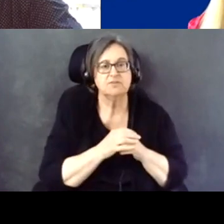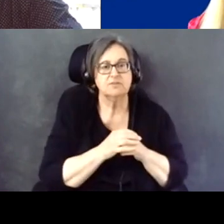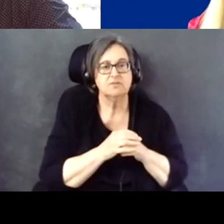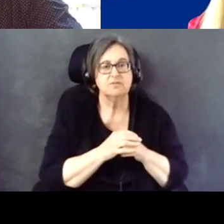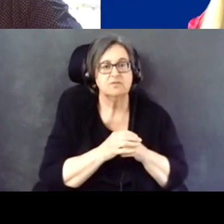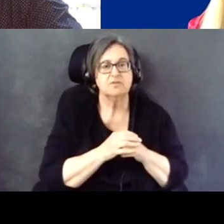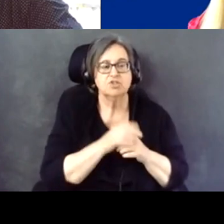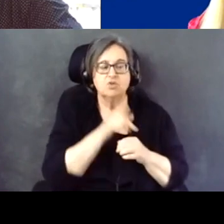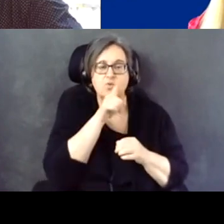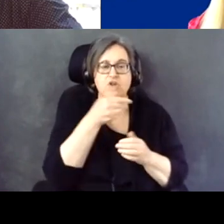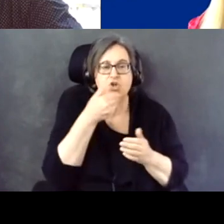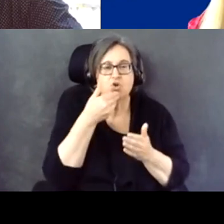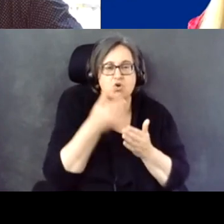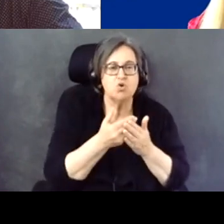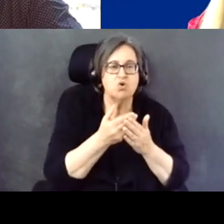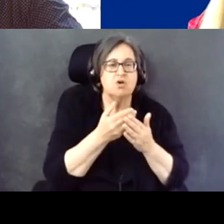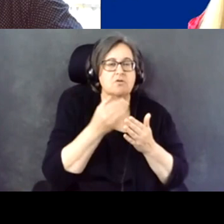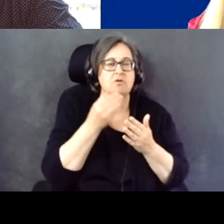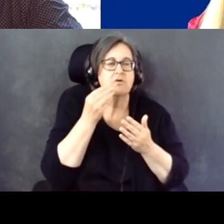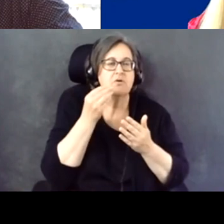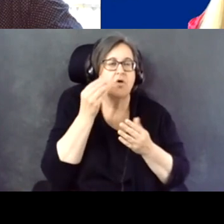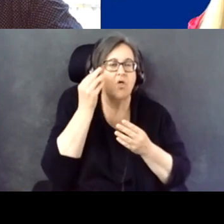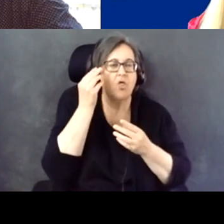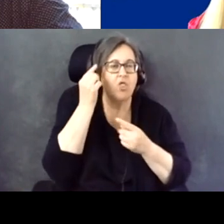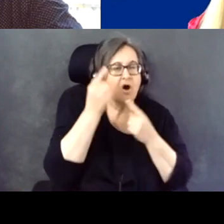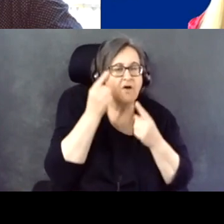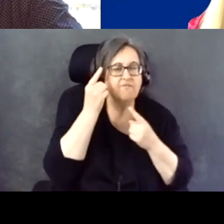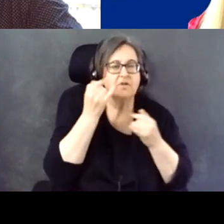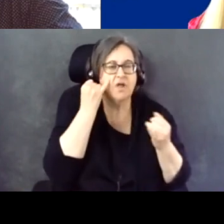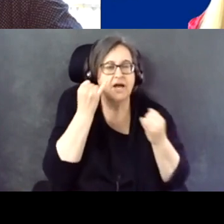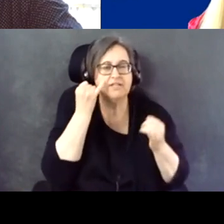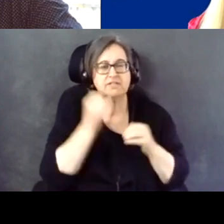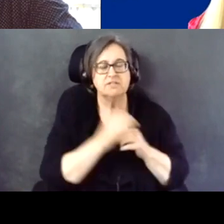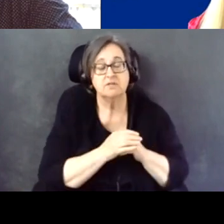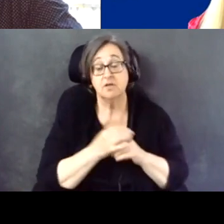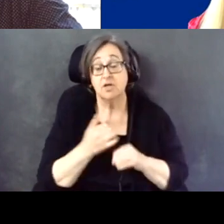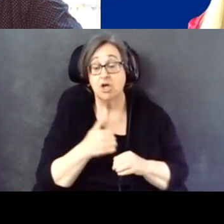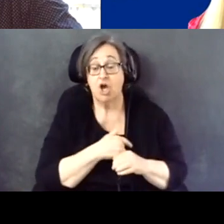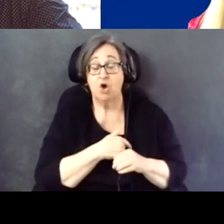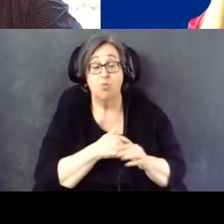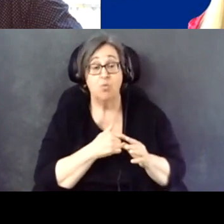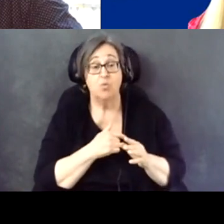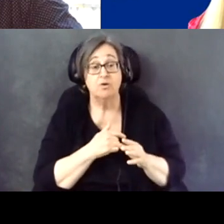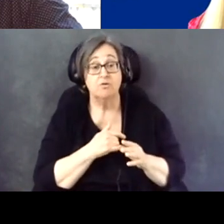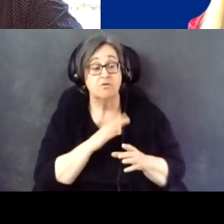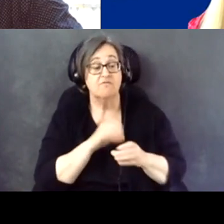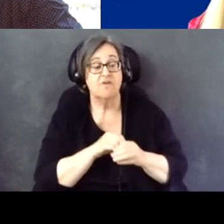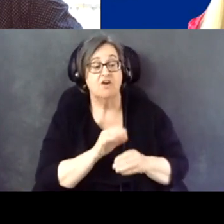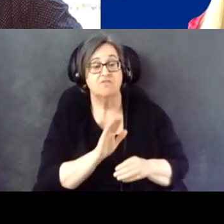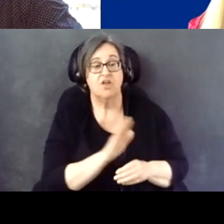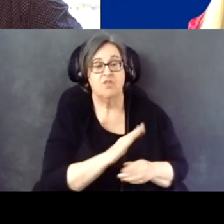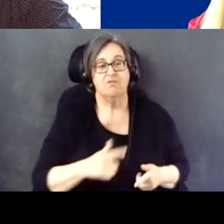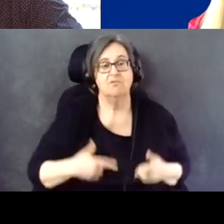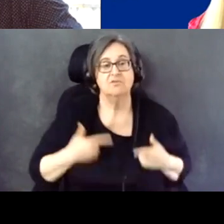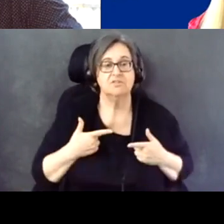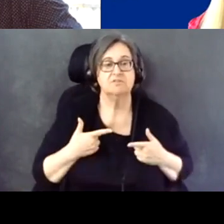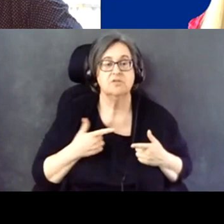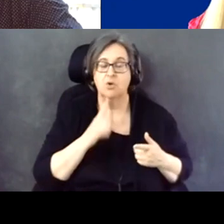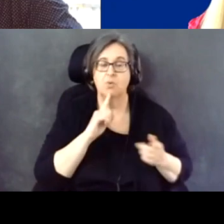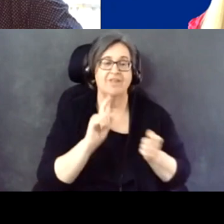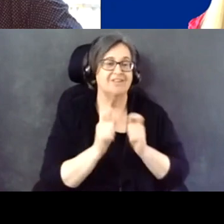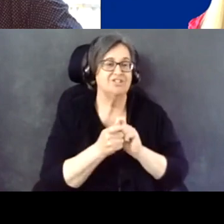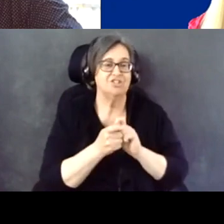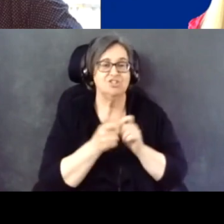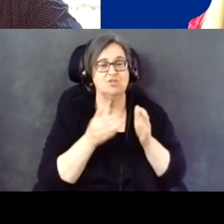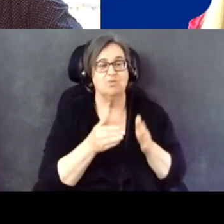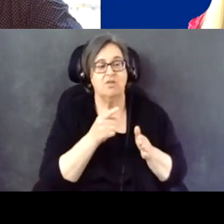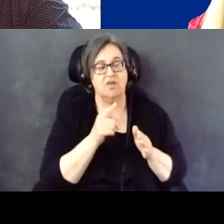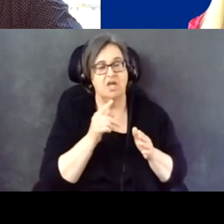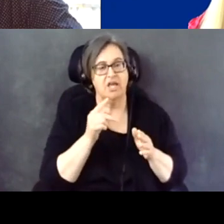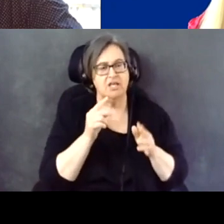And just having us involved in their lives changes the way that they look at things,